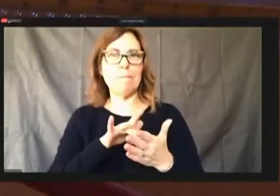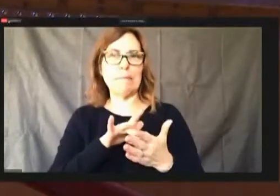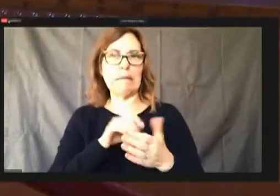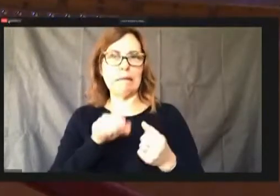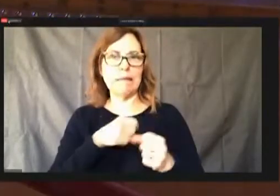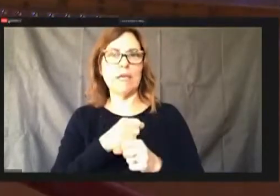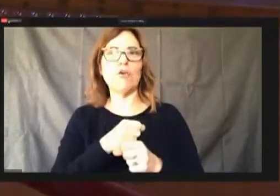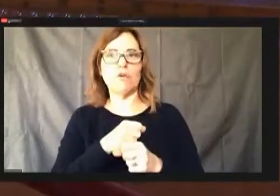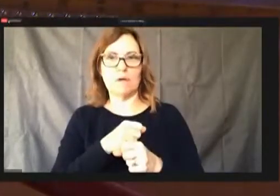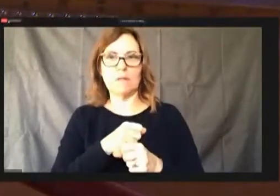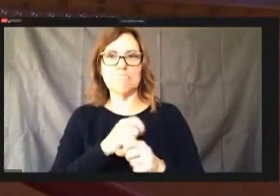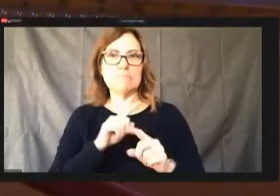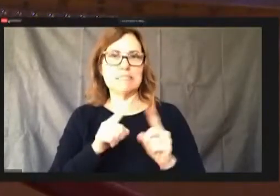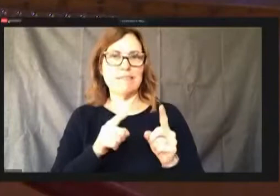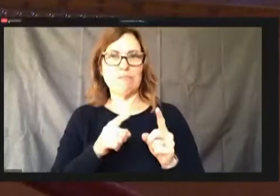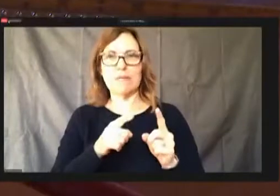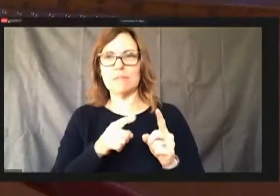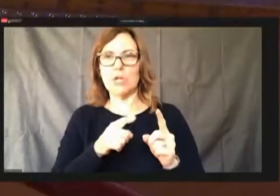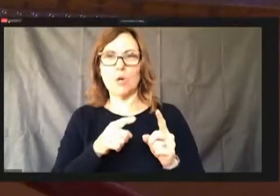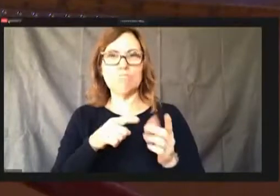such outside the budget realm.